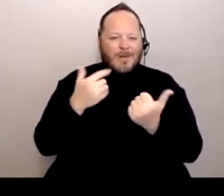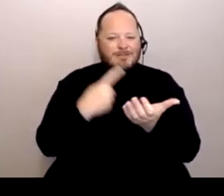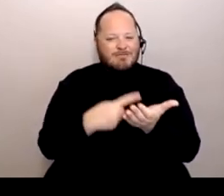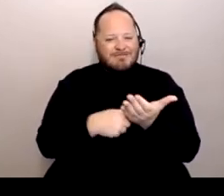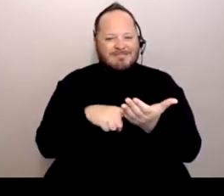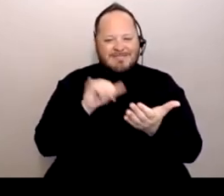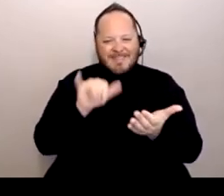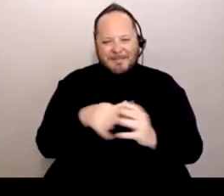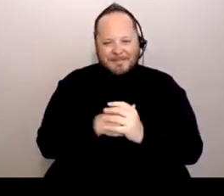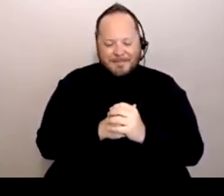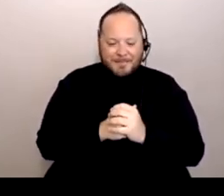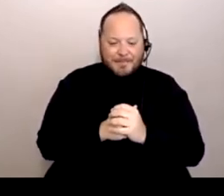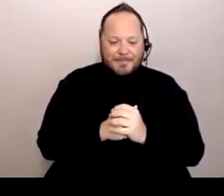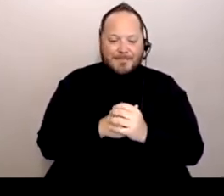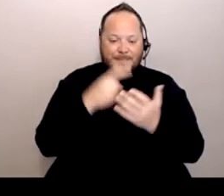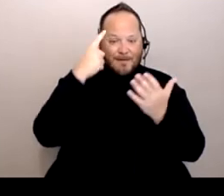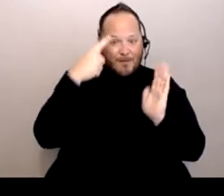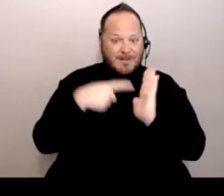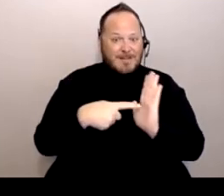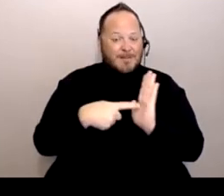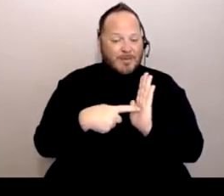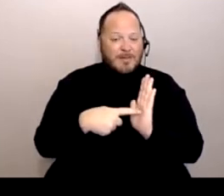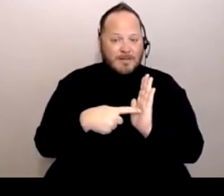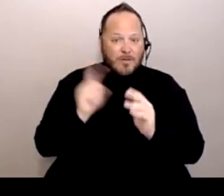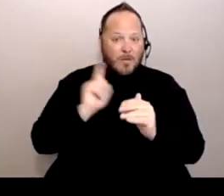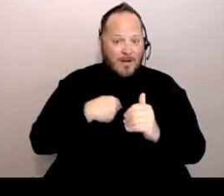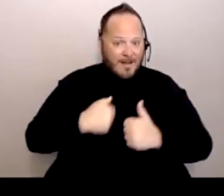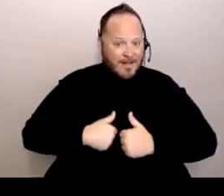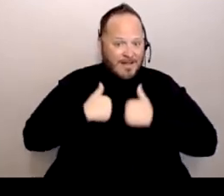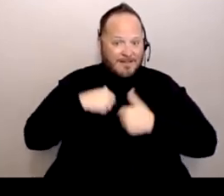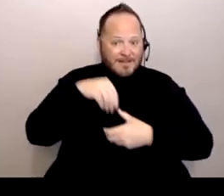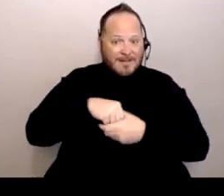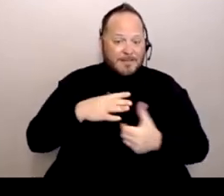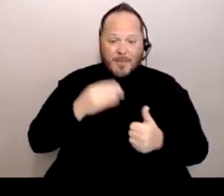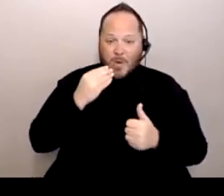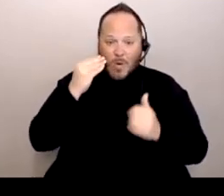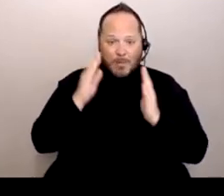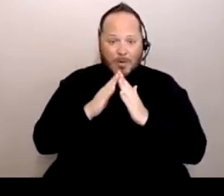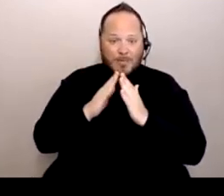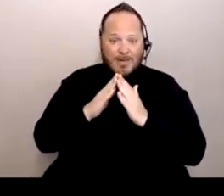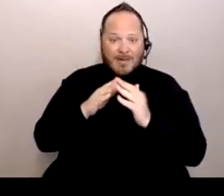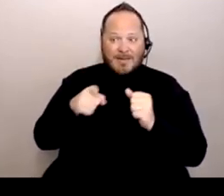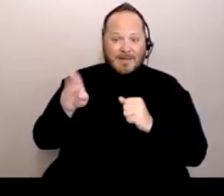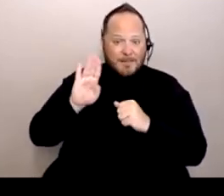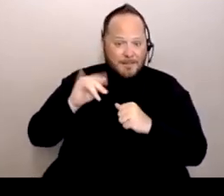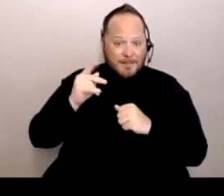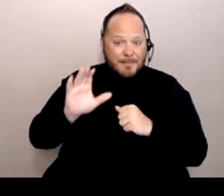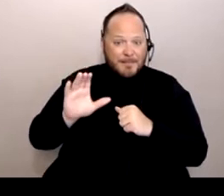For example, where I live in my community, in the black, indigenous, and people of color,